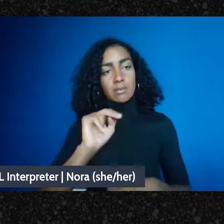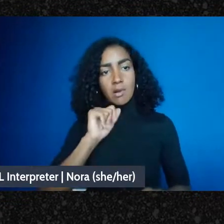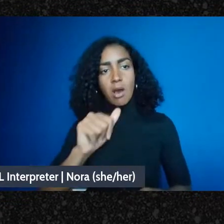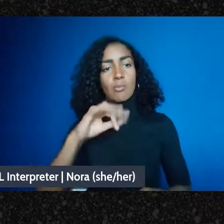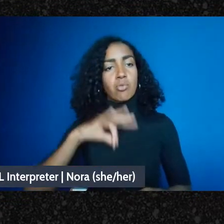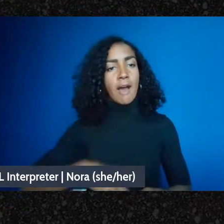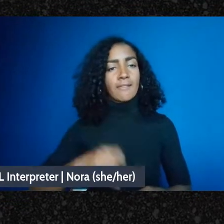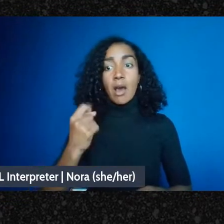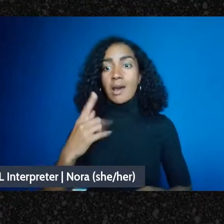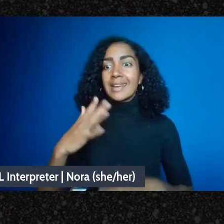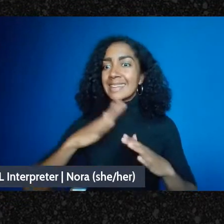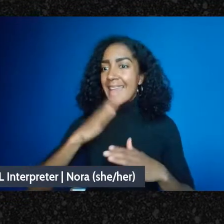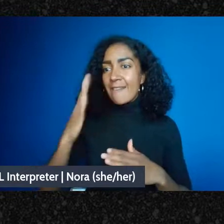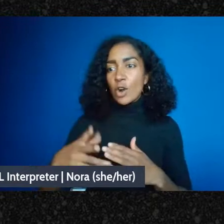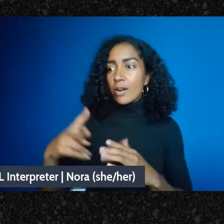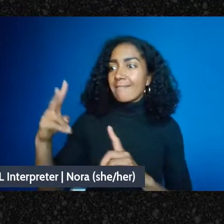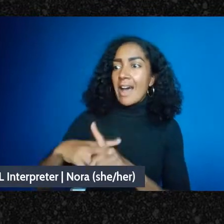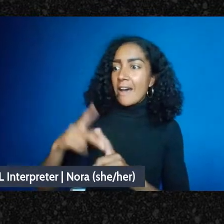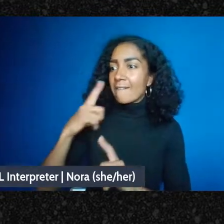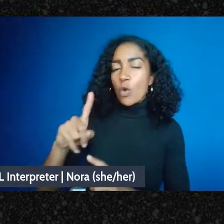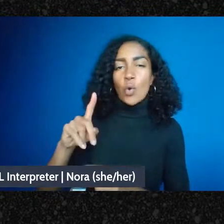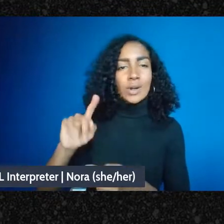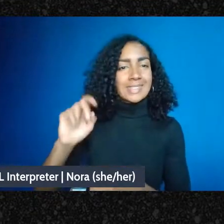you're still taxable as a corporate entity but